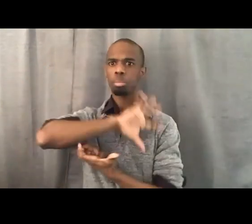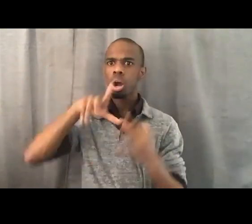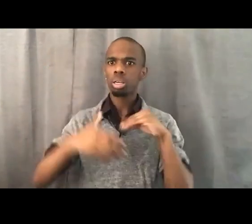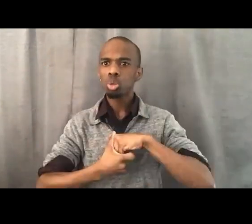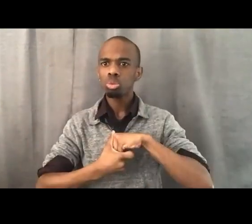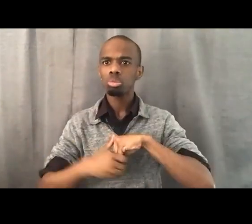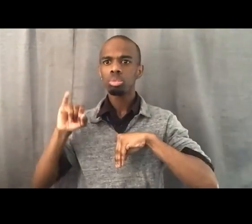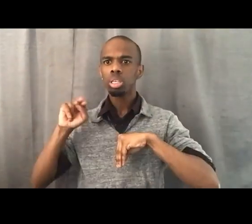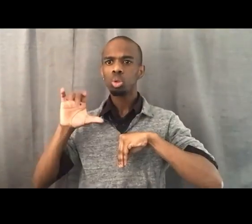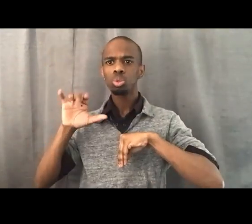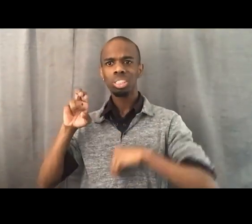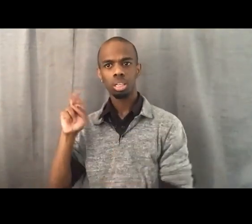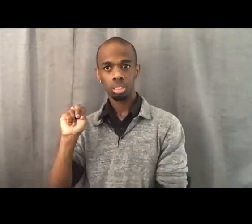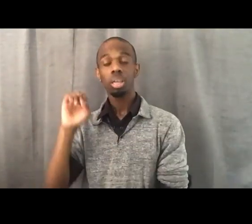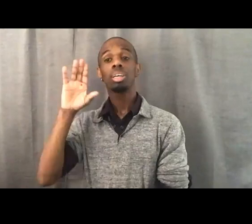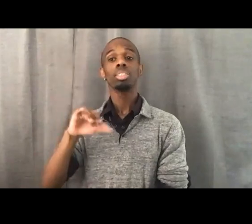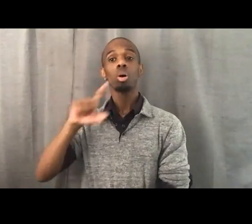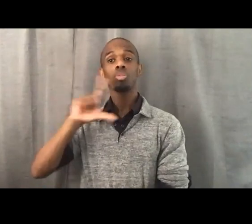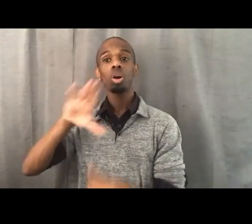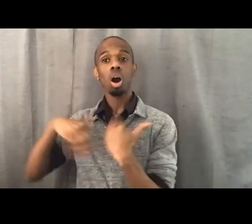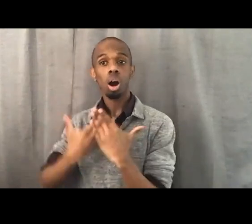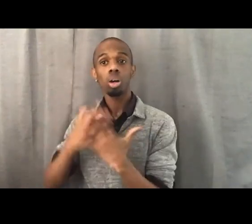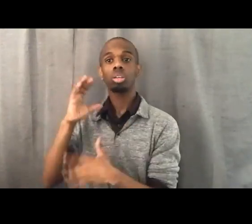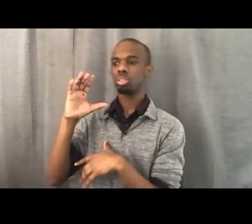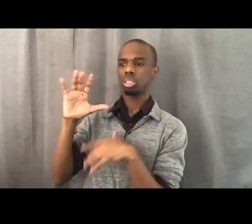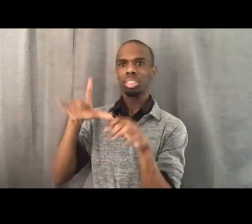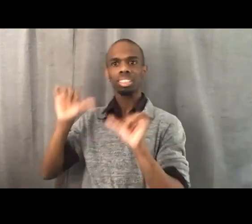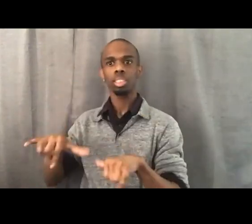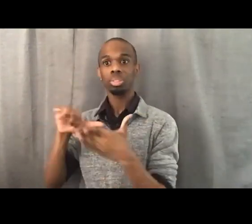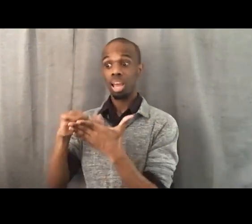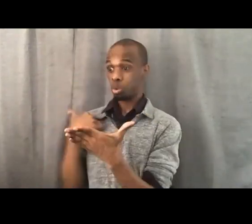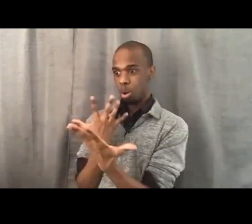that we're seeking to be included into, are corrupt to their core.